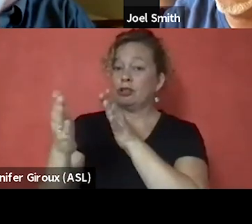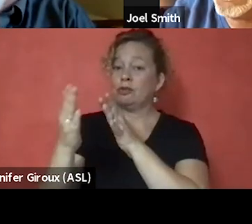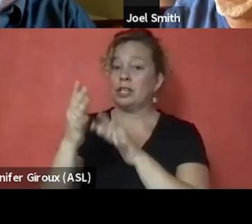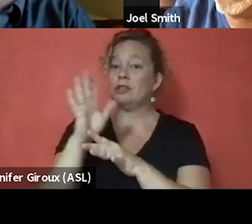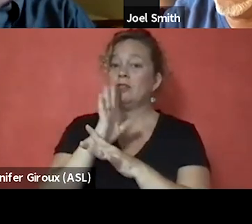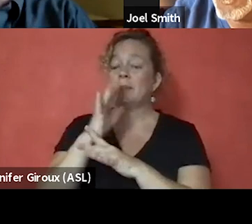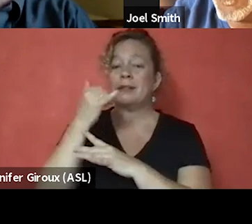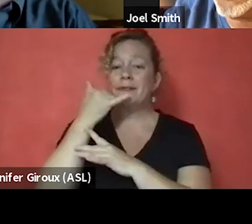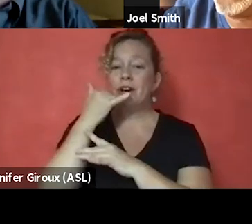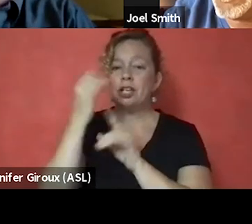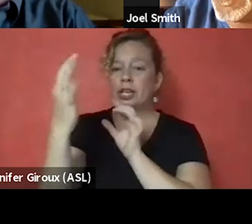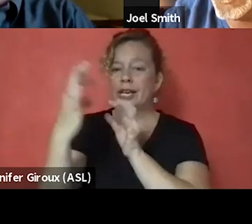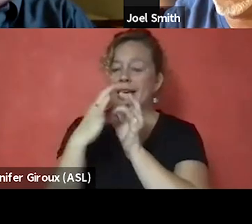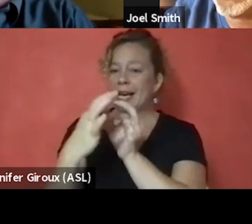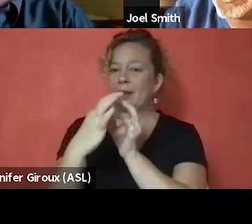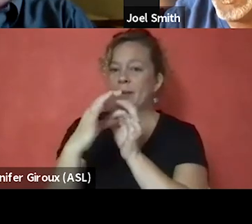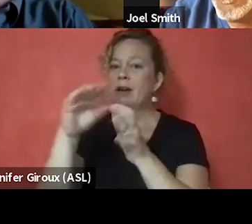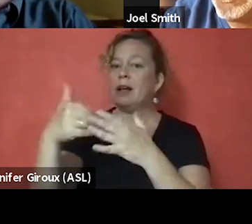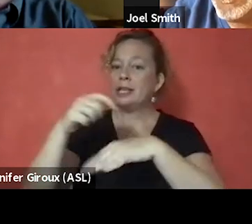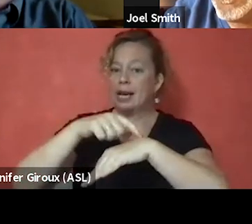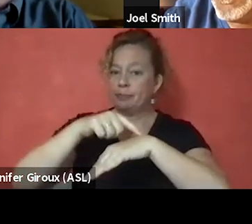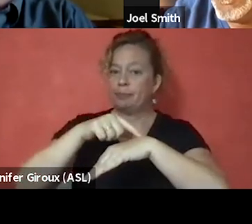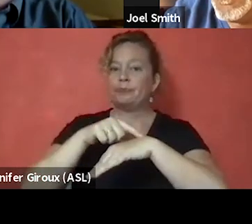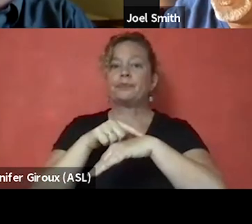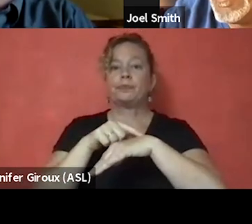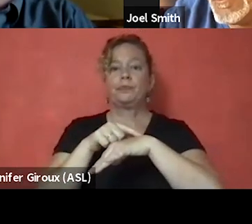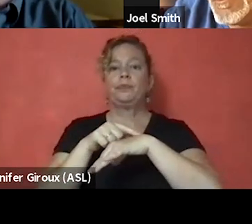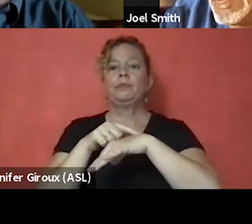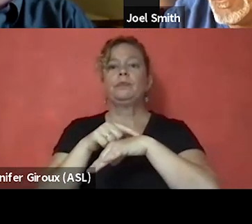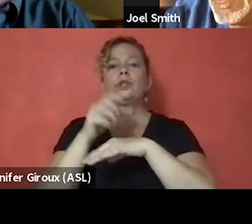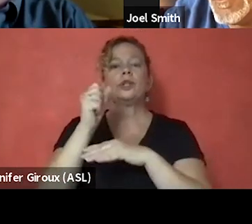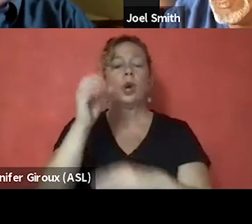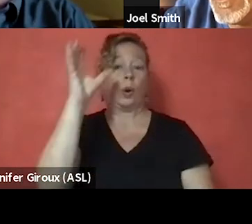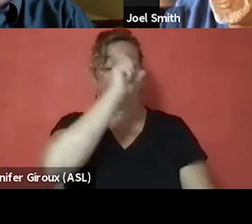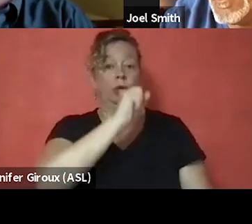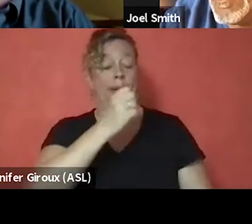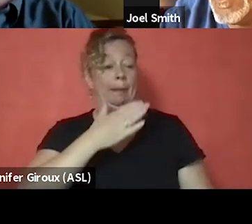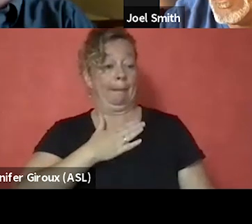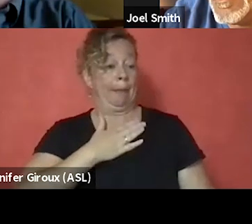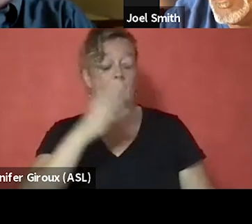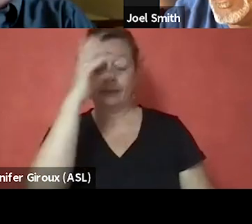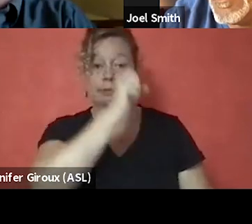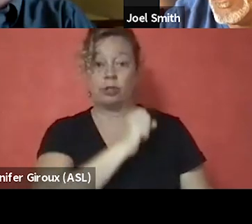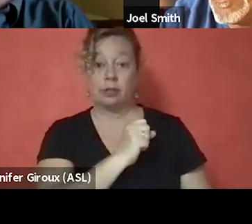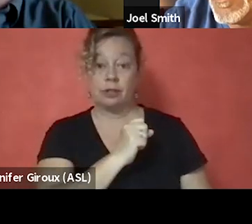because she can connect with me all the time. And so, assuming my assumption was she should get her off the street,